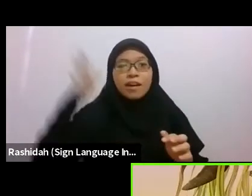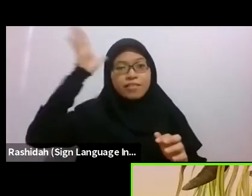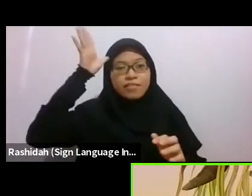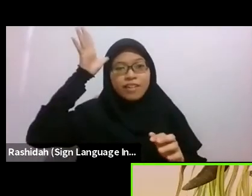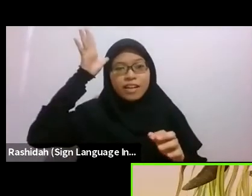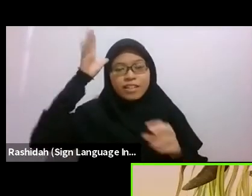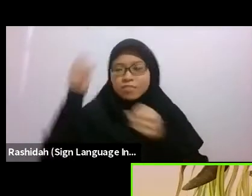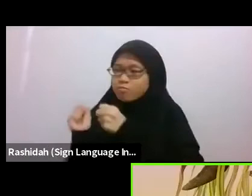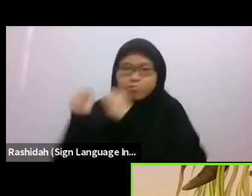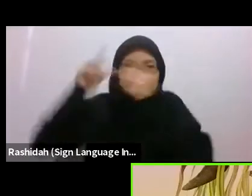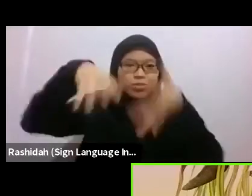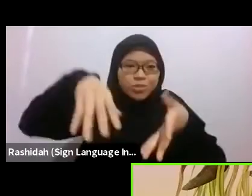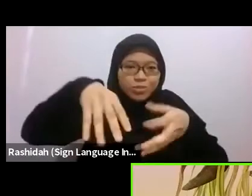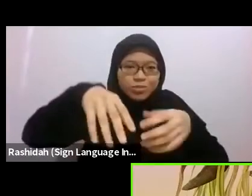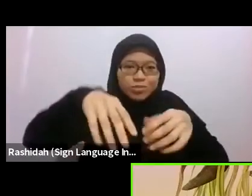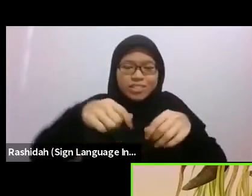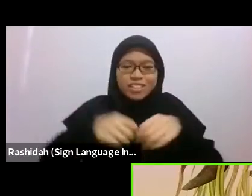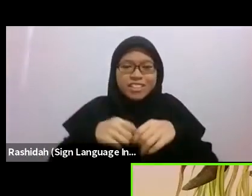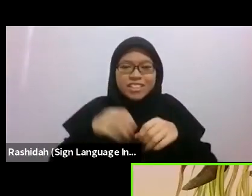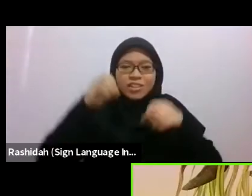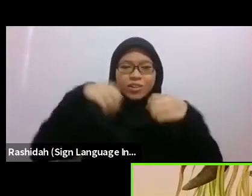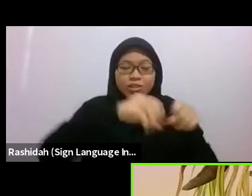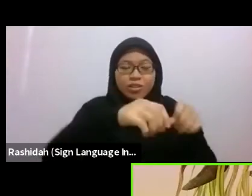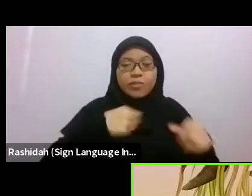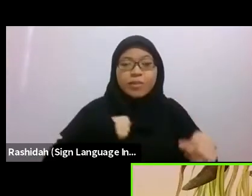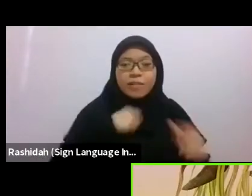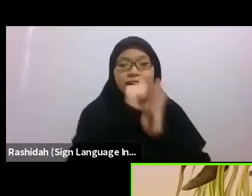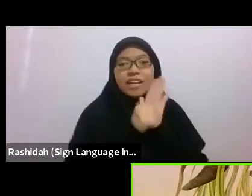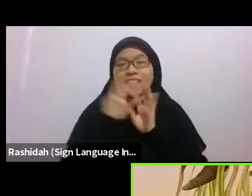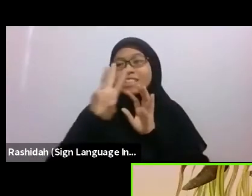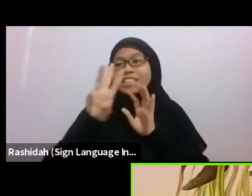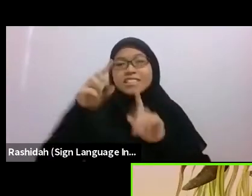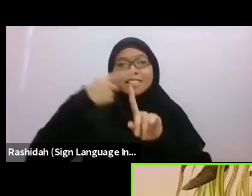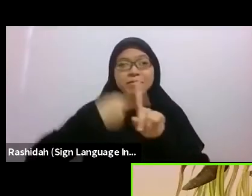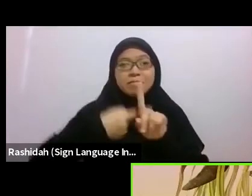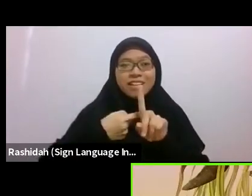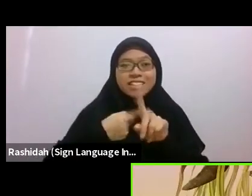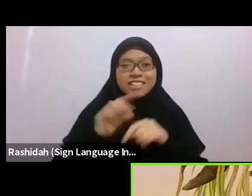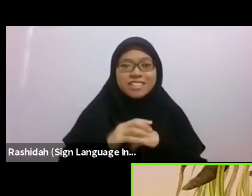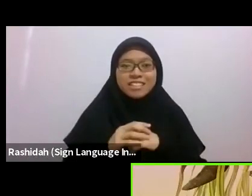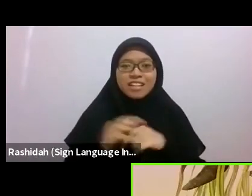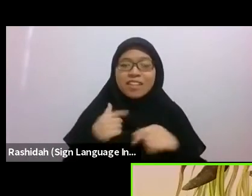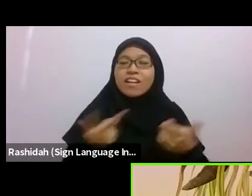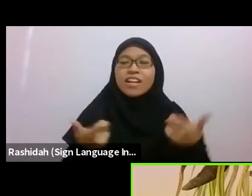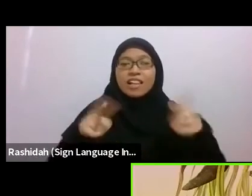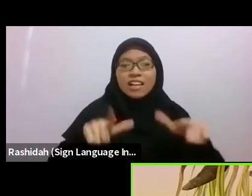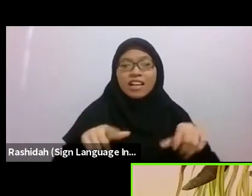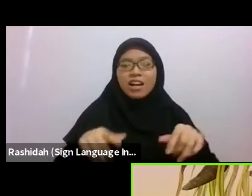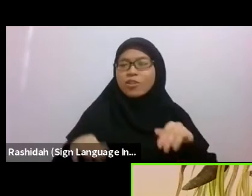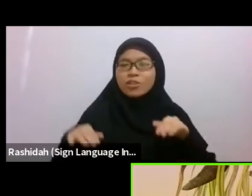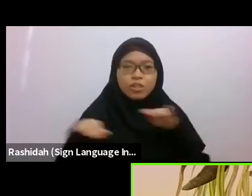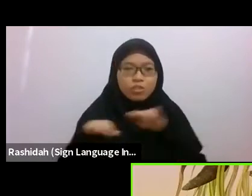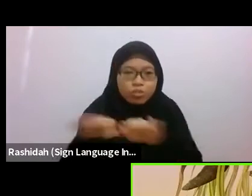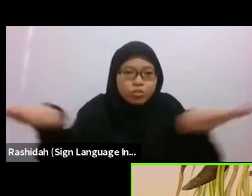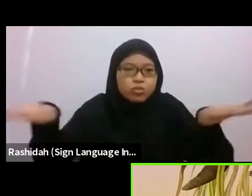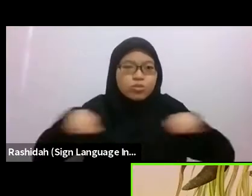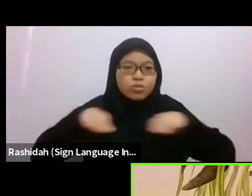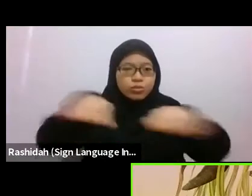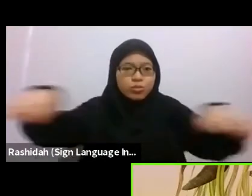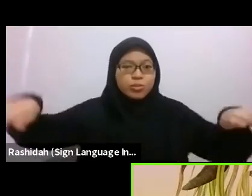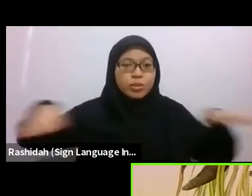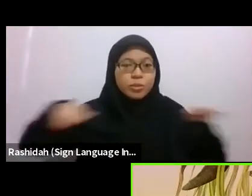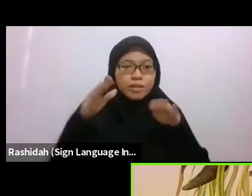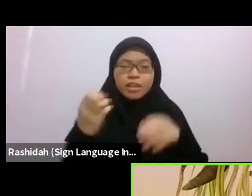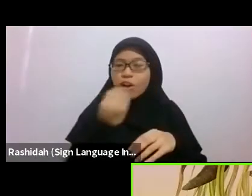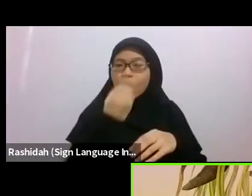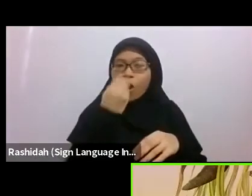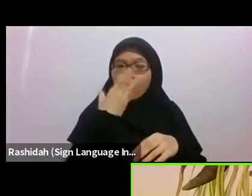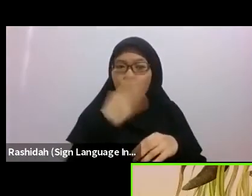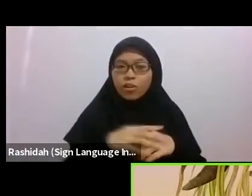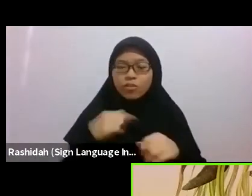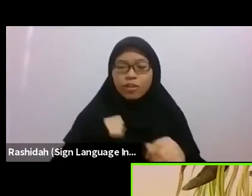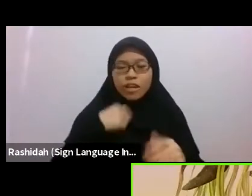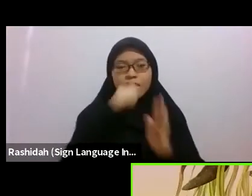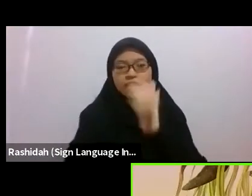and I was really lucky to be swimming off of HK when I was 3 or 4, but it was in Jeddah that I started snorkelling, in the Red Sea.